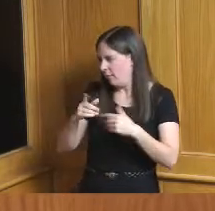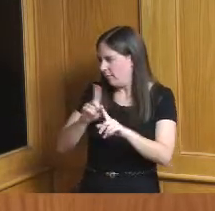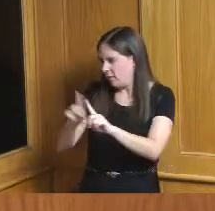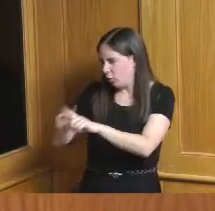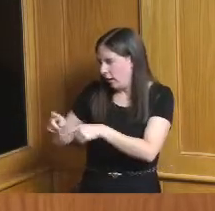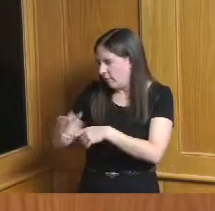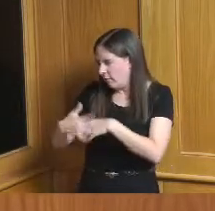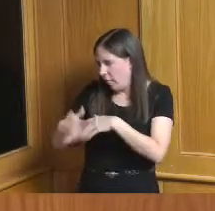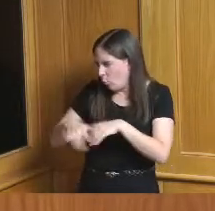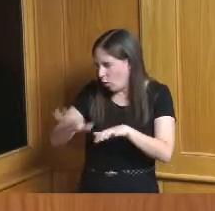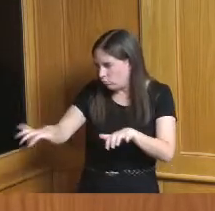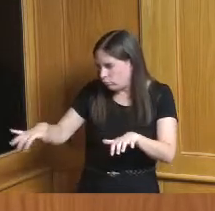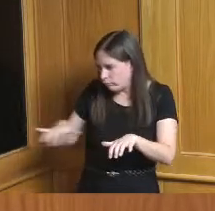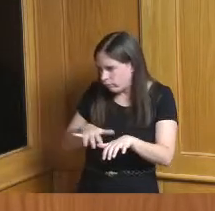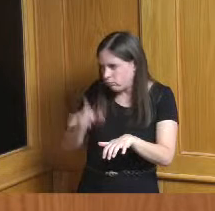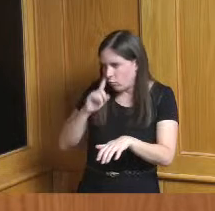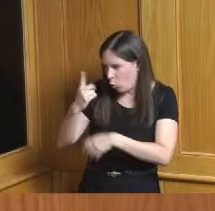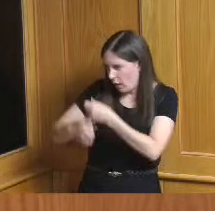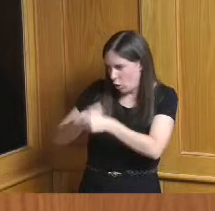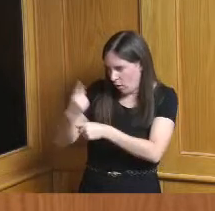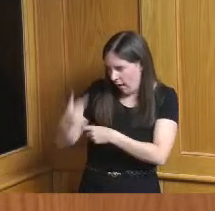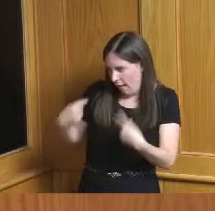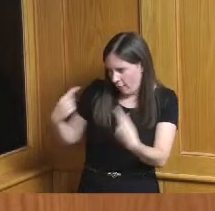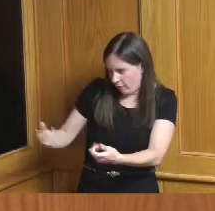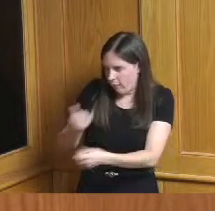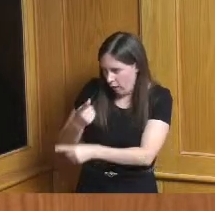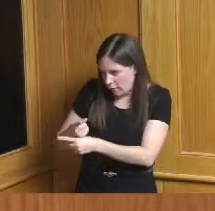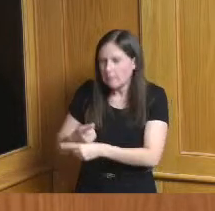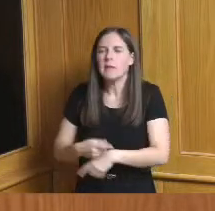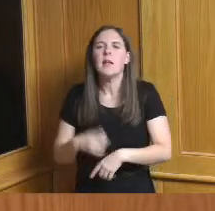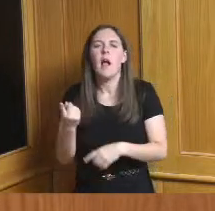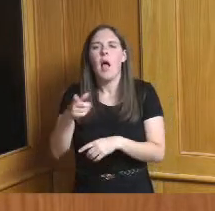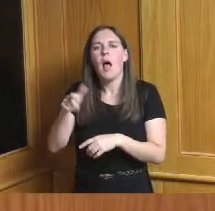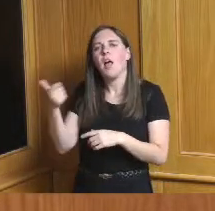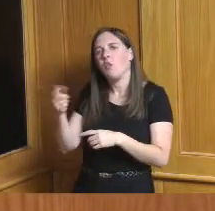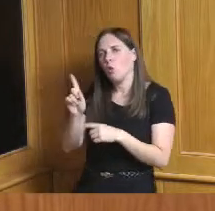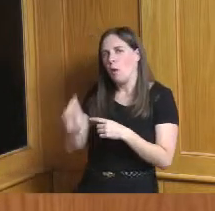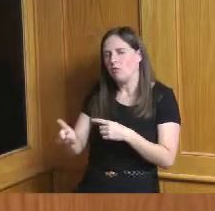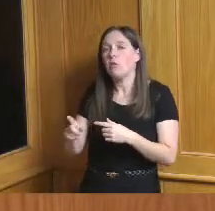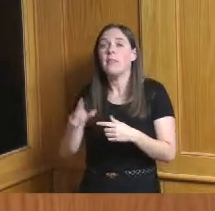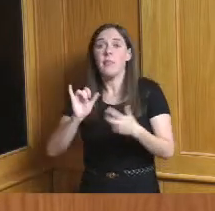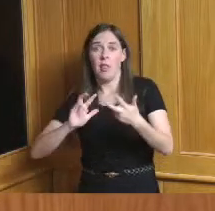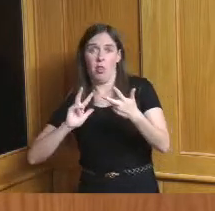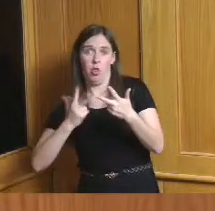I guess a year and a half now the one other question I have so the boosters come out for